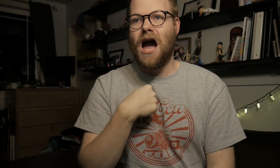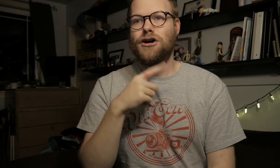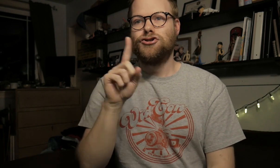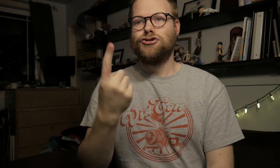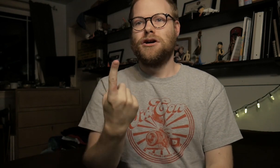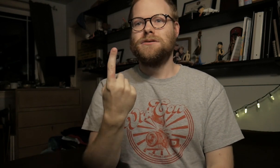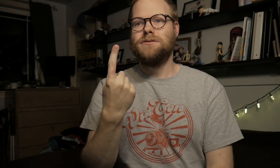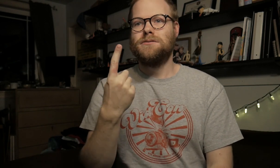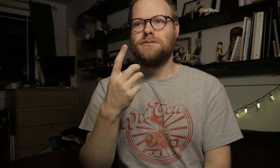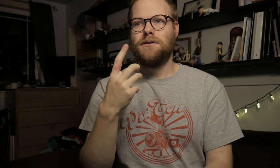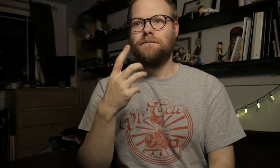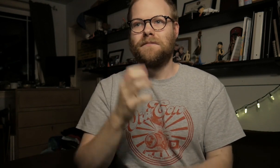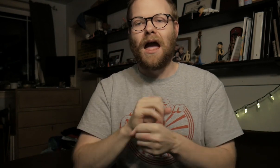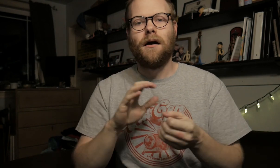I just...get--